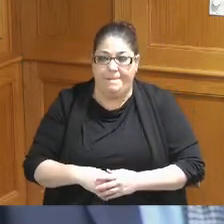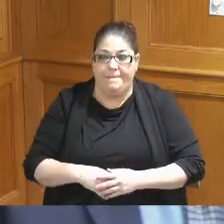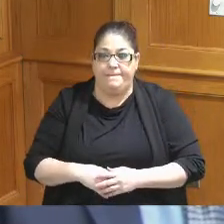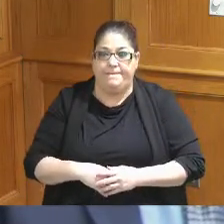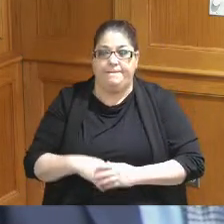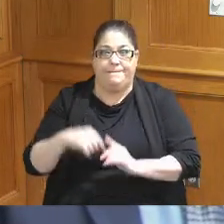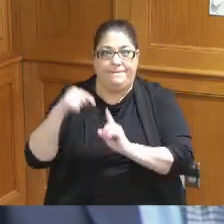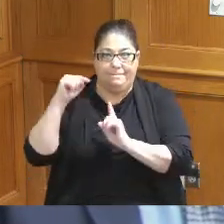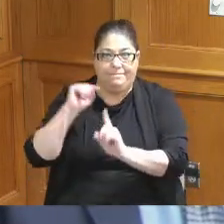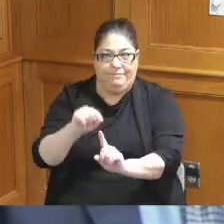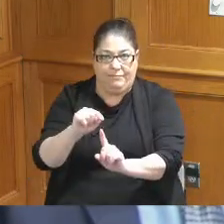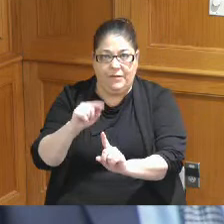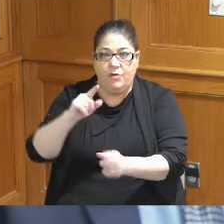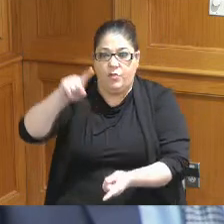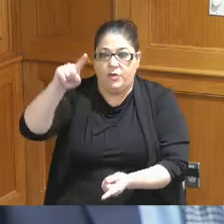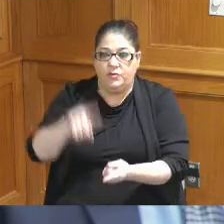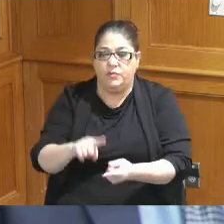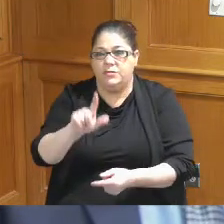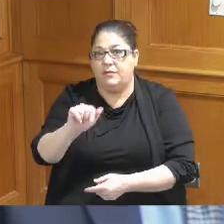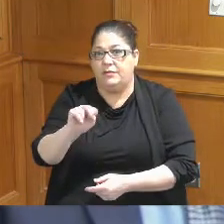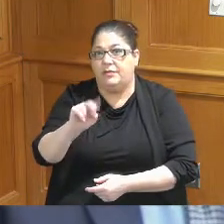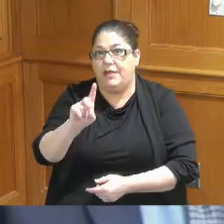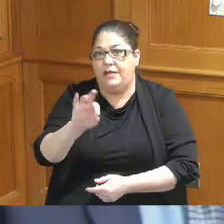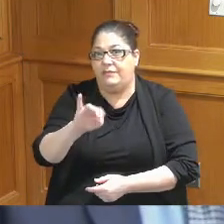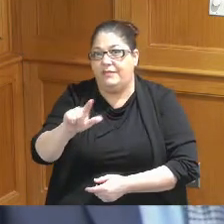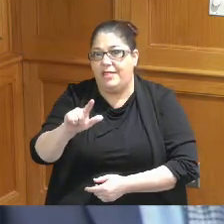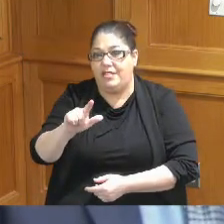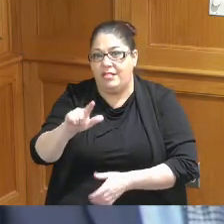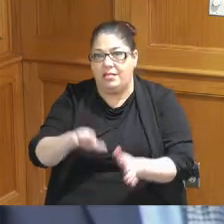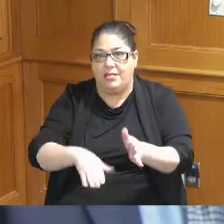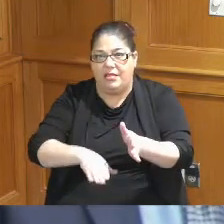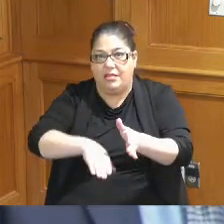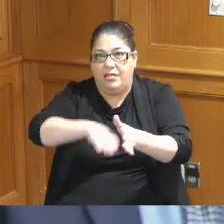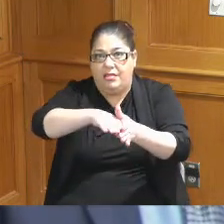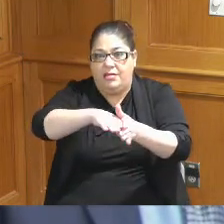of what we're trying to do here and so there are a number of things here that I just wanted to